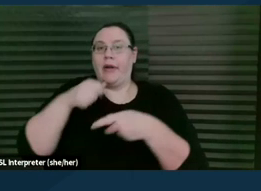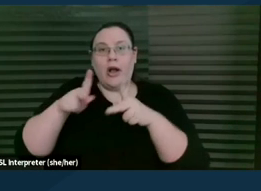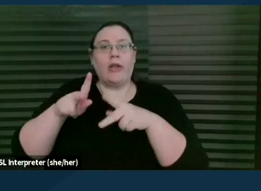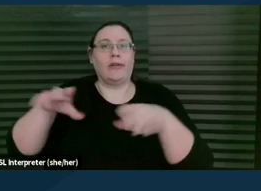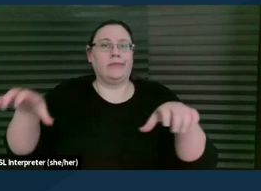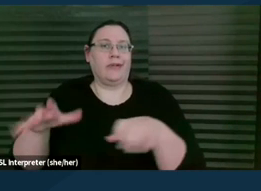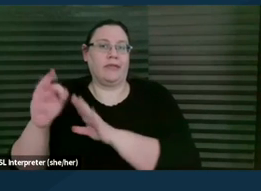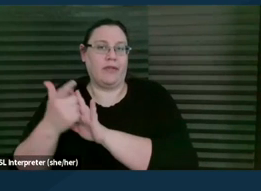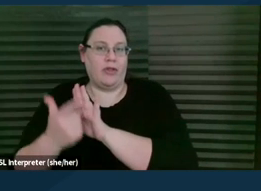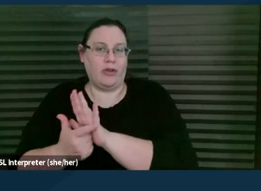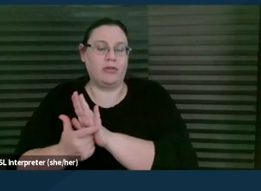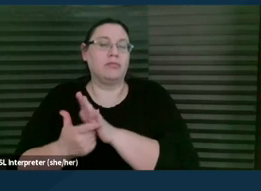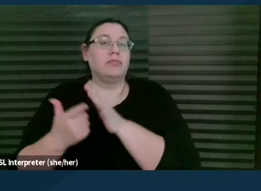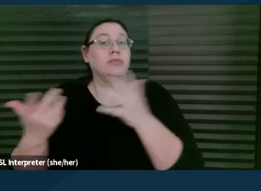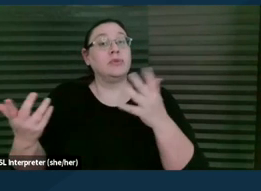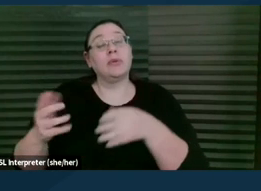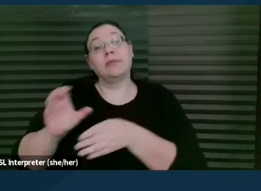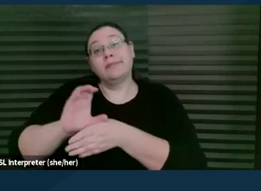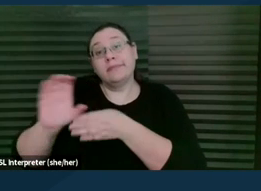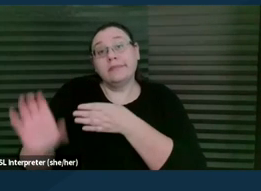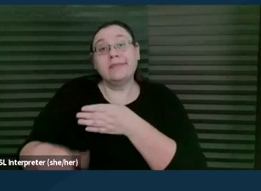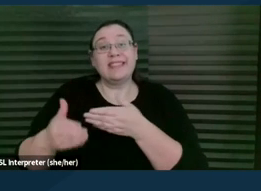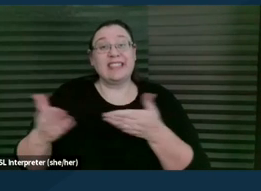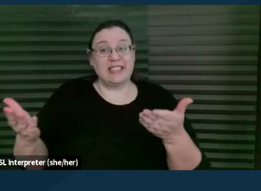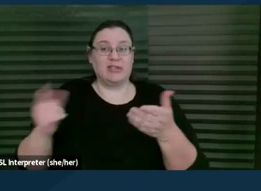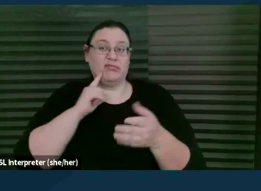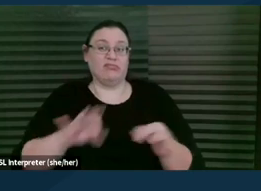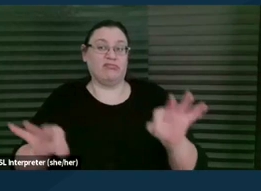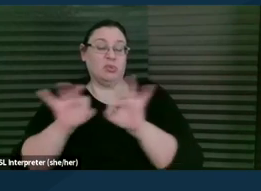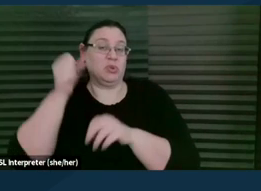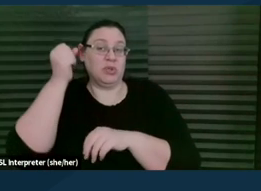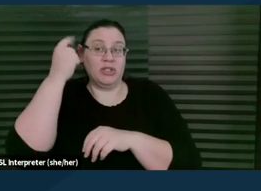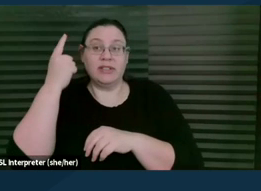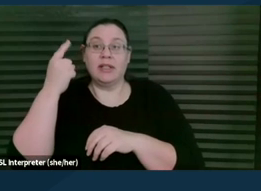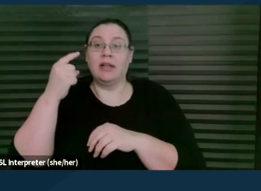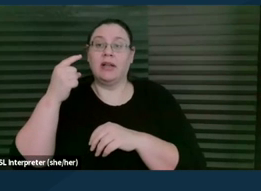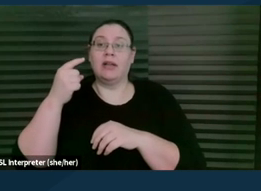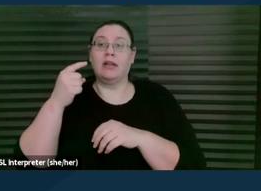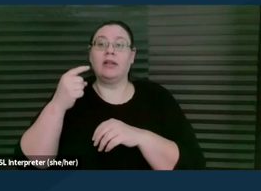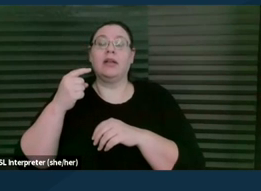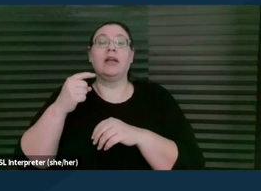So the repercussions here are important because it's not only the non-attorney who is implicated,